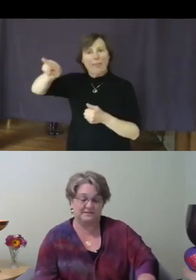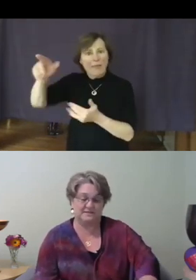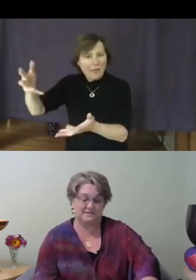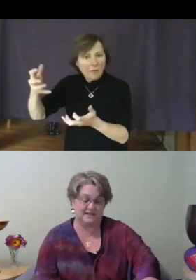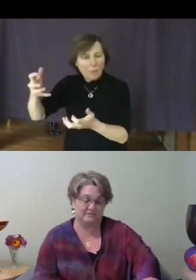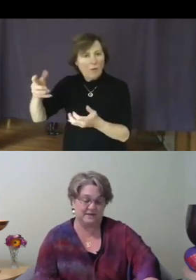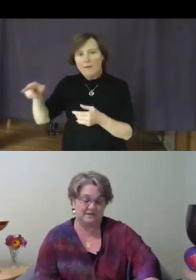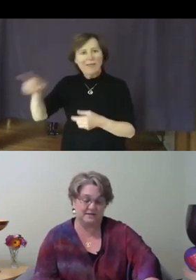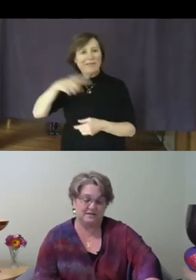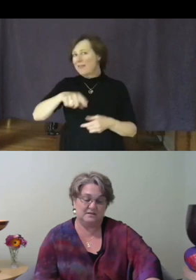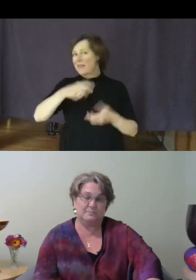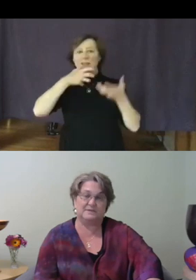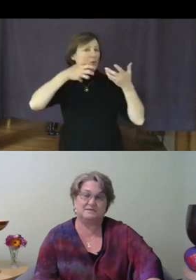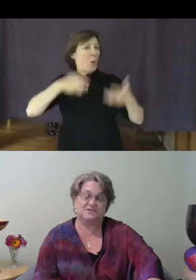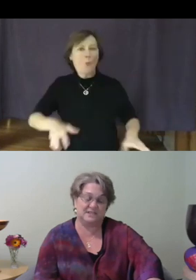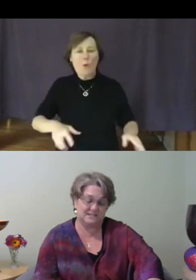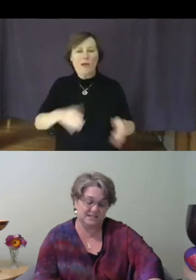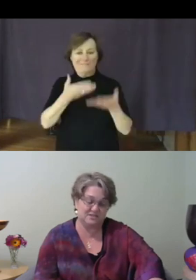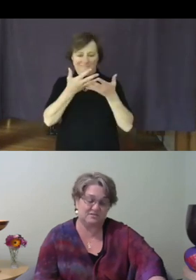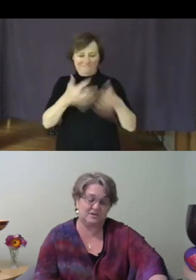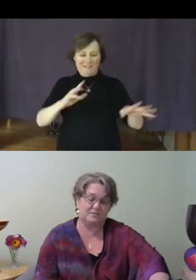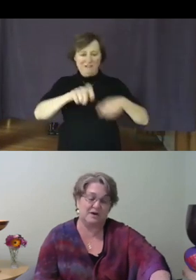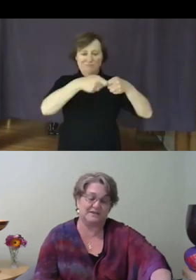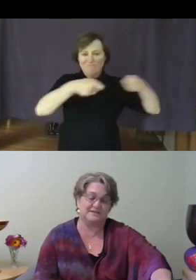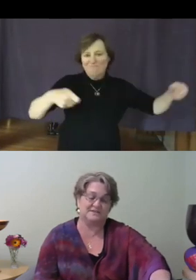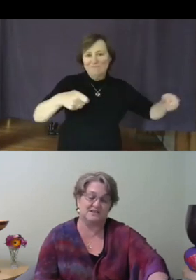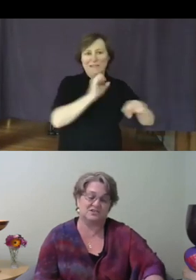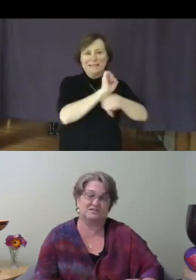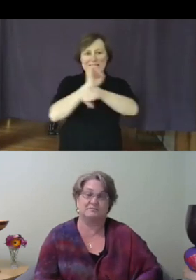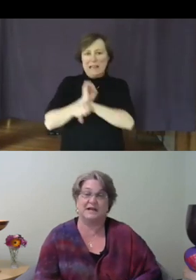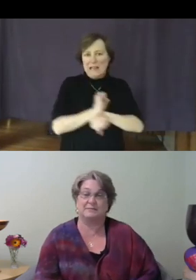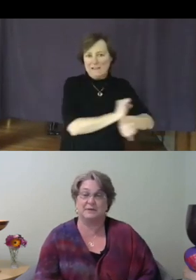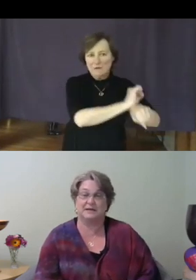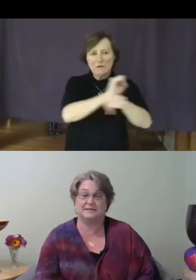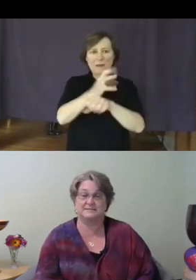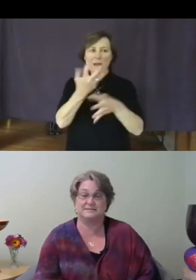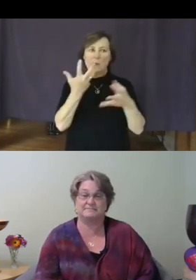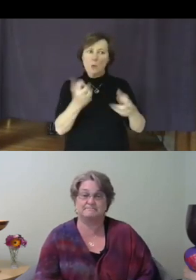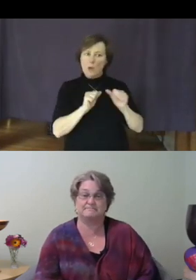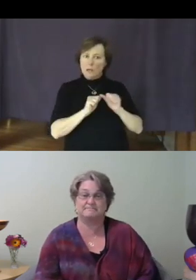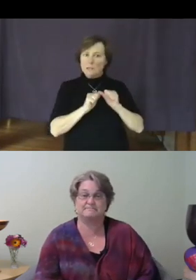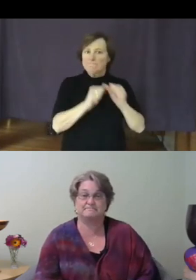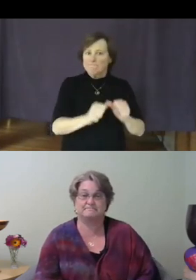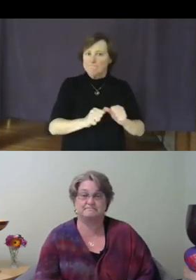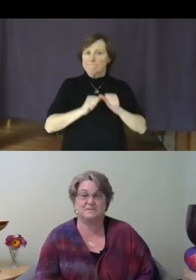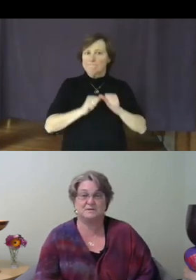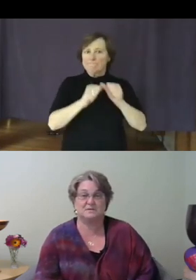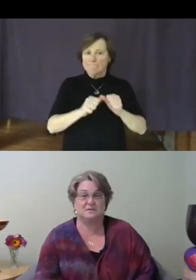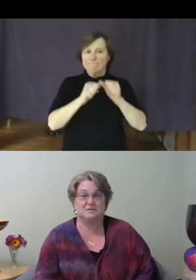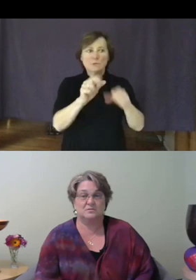slavery, but to continue the commoditization of black bodies. We've